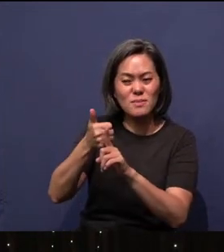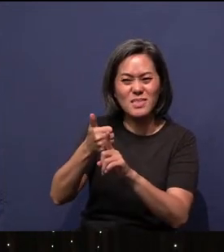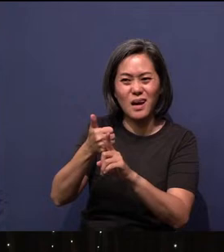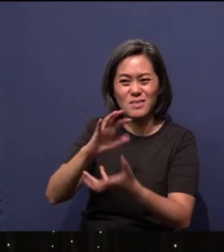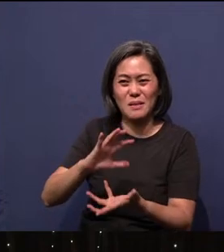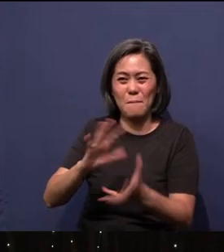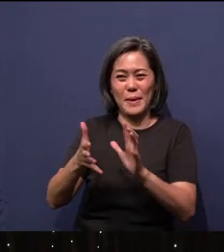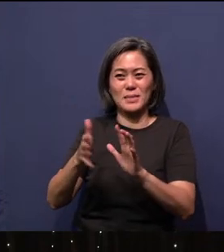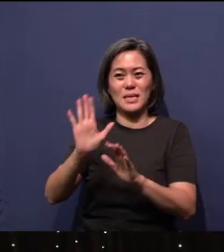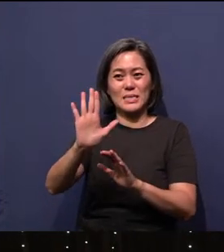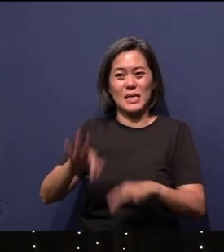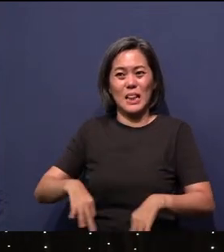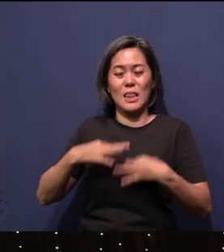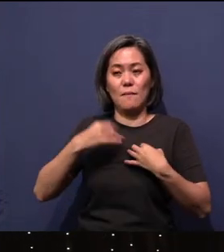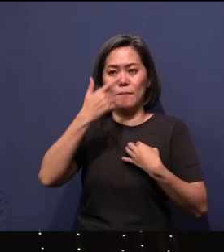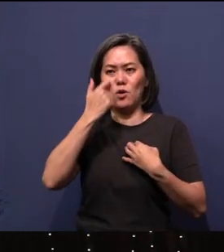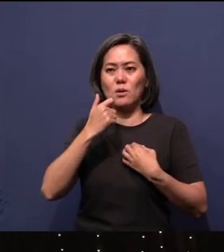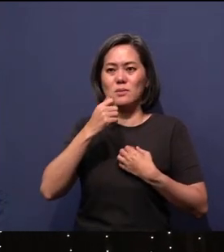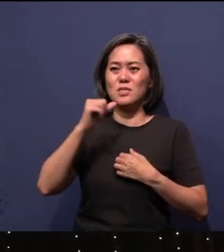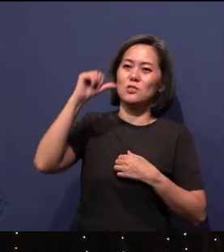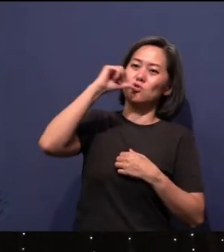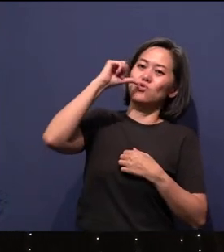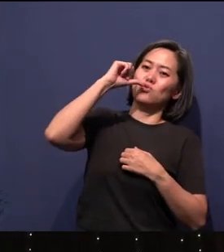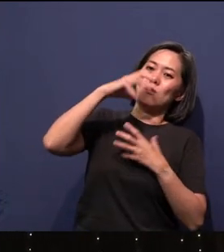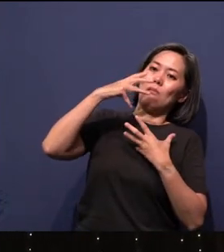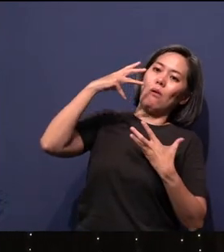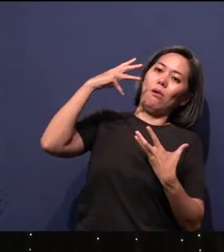life because he enjoyed too much wine and he made a mess.